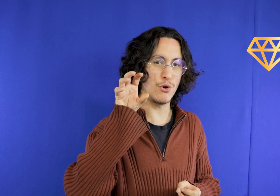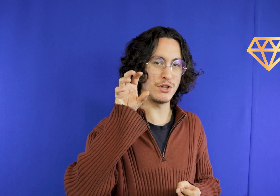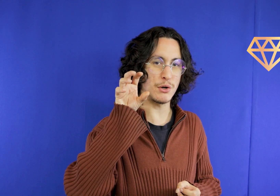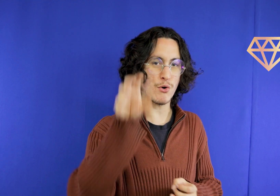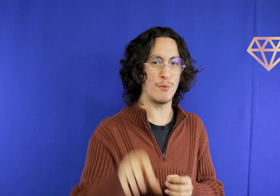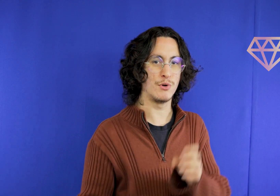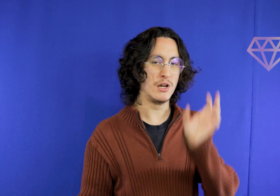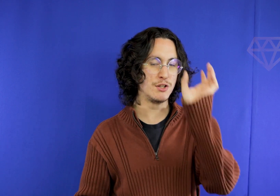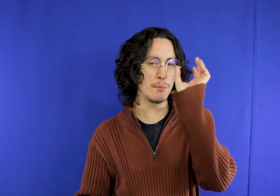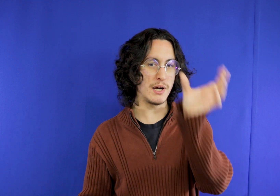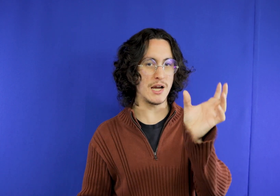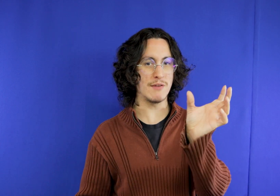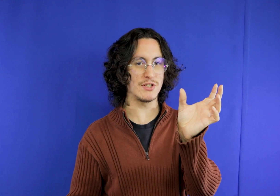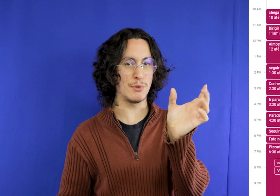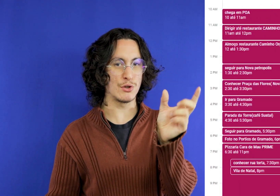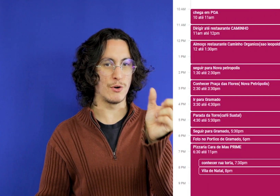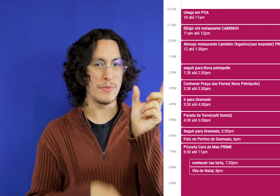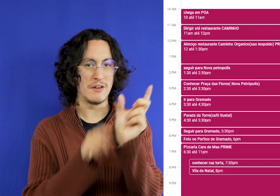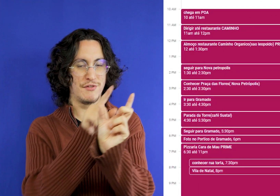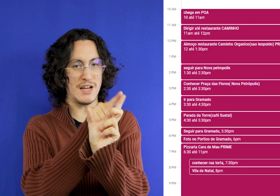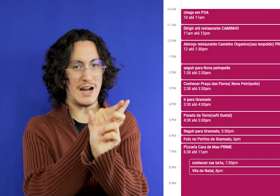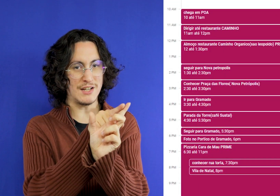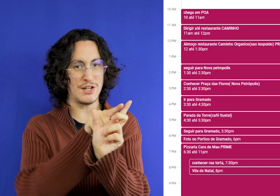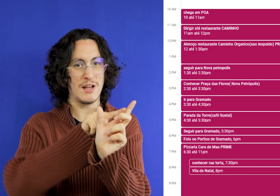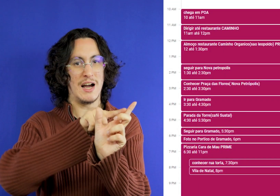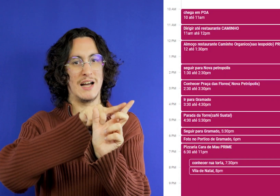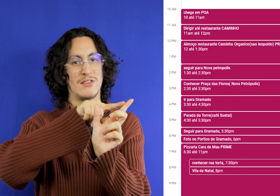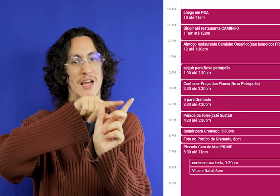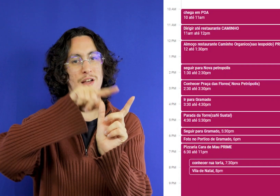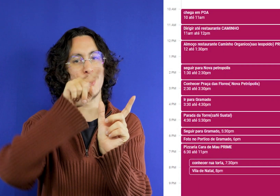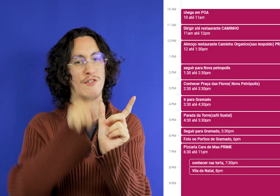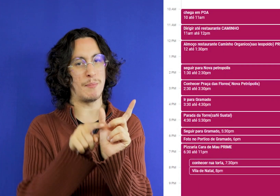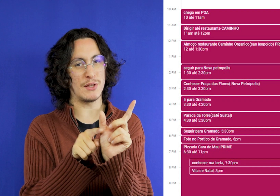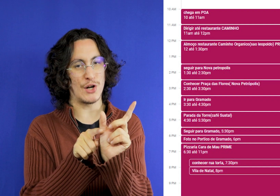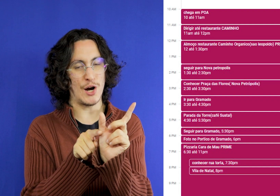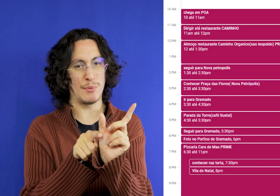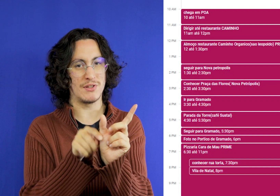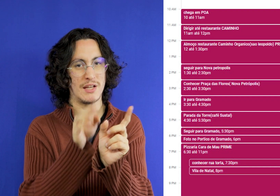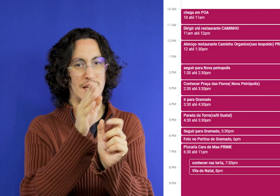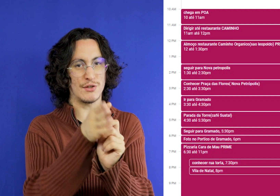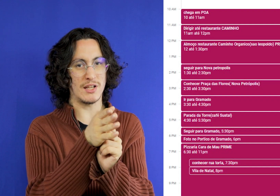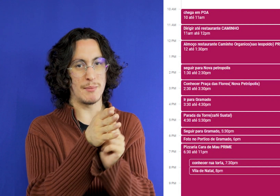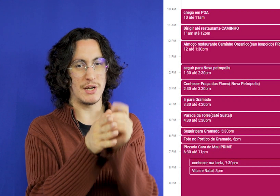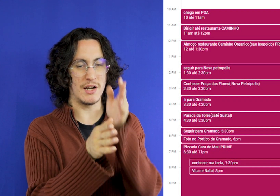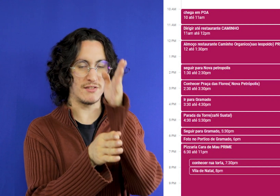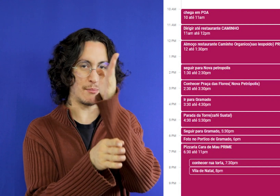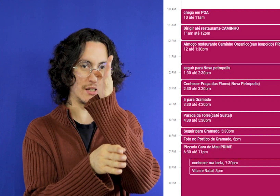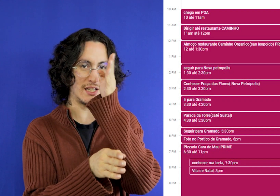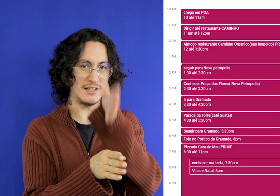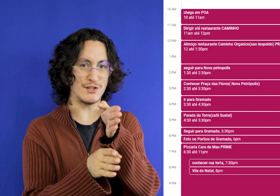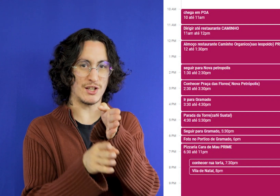you put another one in the morning you took a trip to Nova Petrópolis right 10 hours from morning you put it